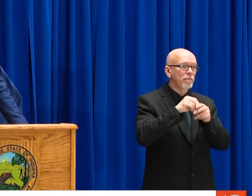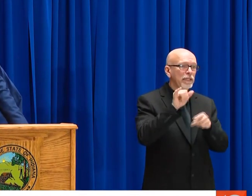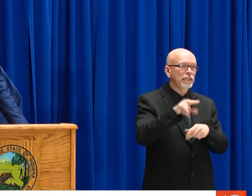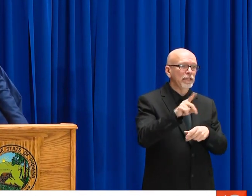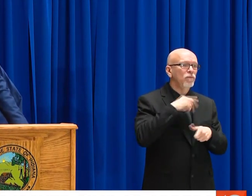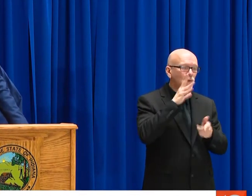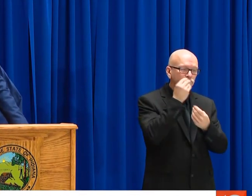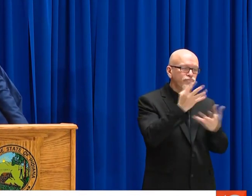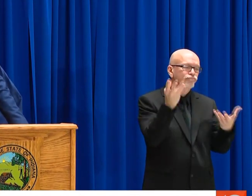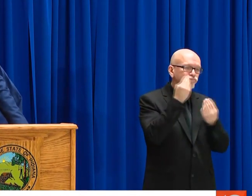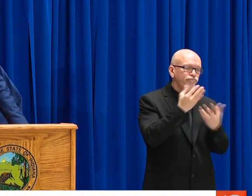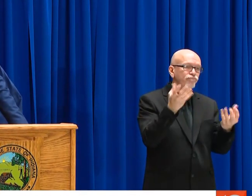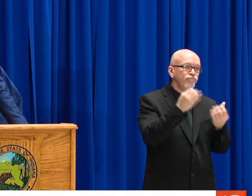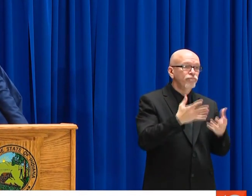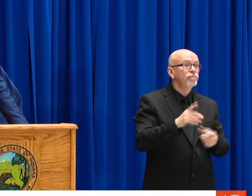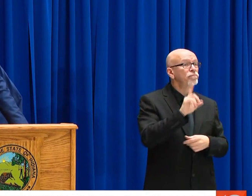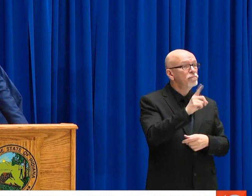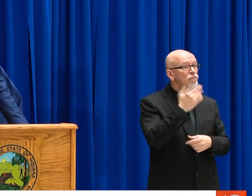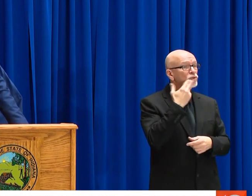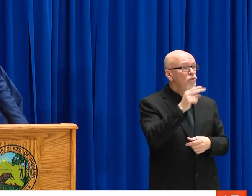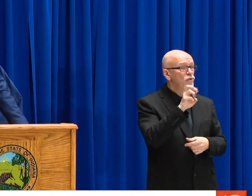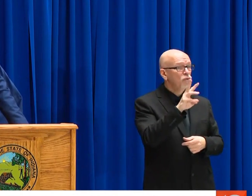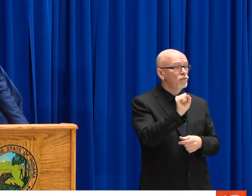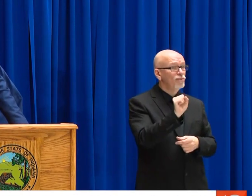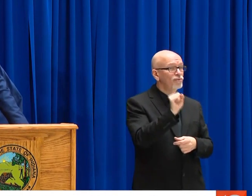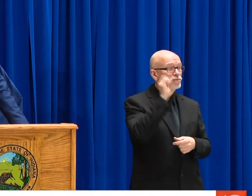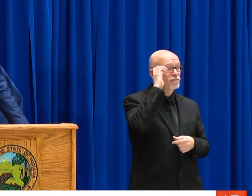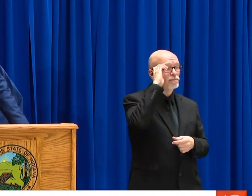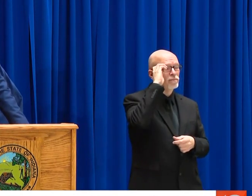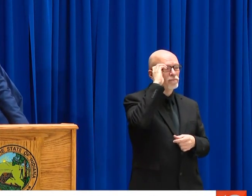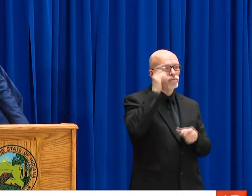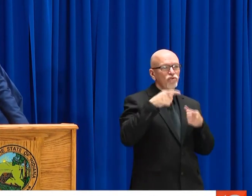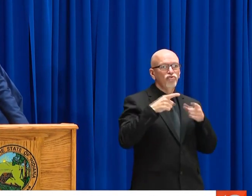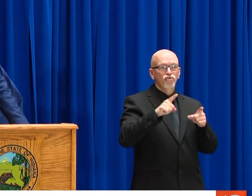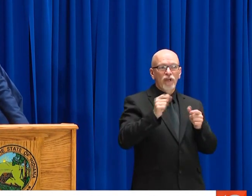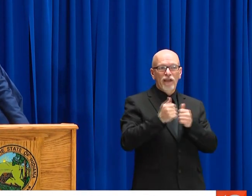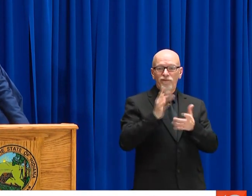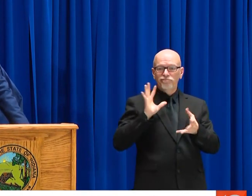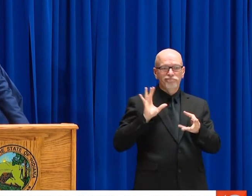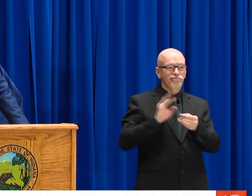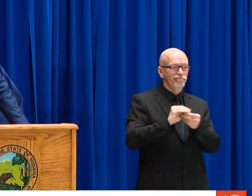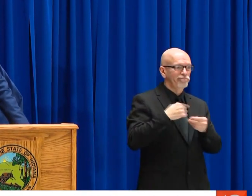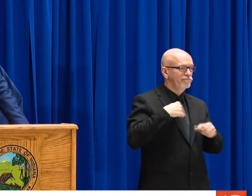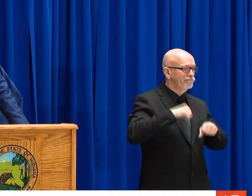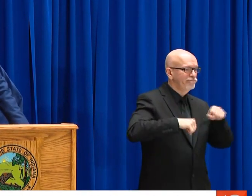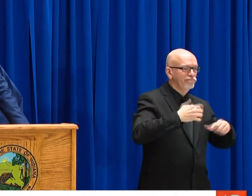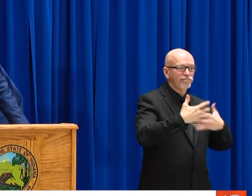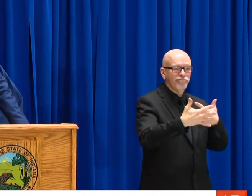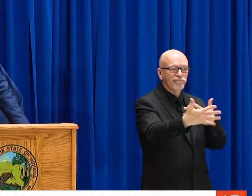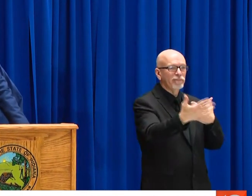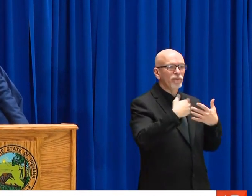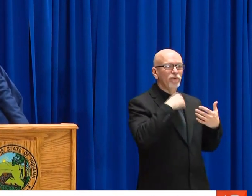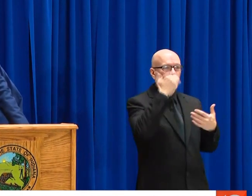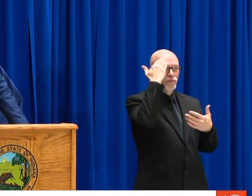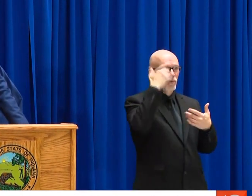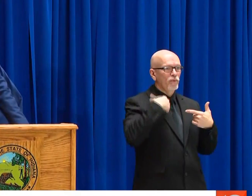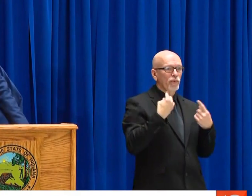ON A VERY REGULAR BASIS. AND WHEN I SAY YOU, I MEAN 6.7 PLUS MILLION HOOSIERS.